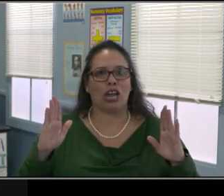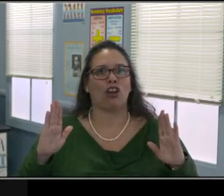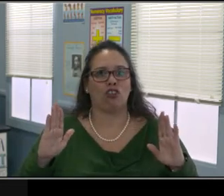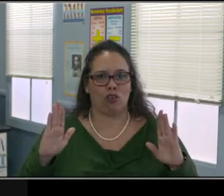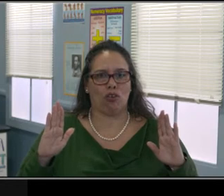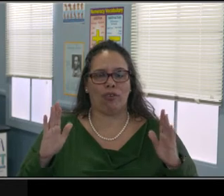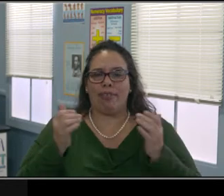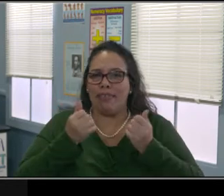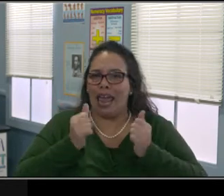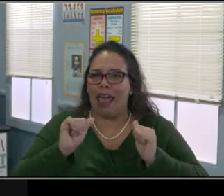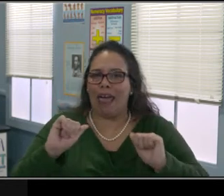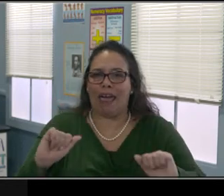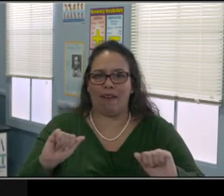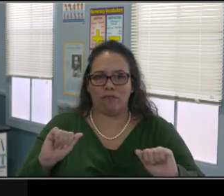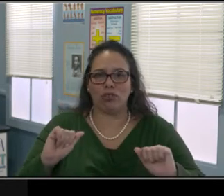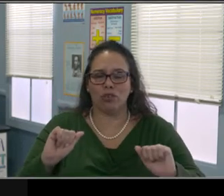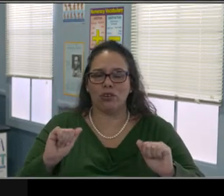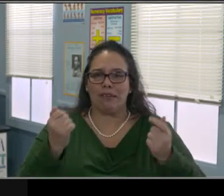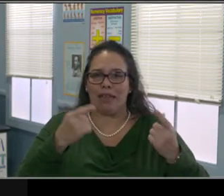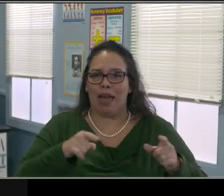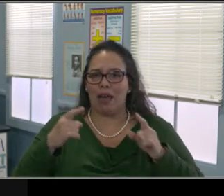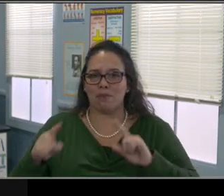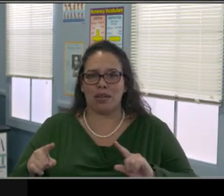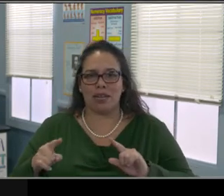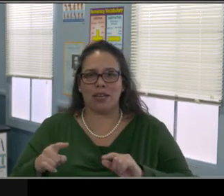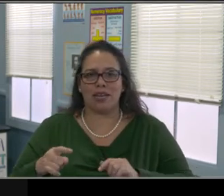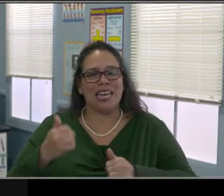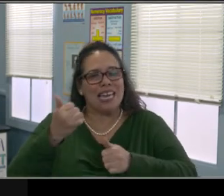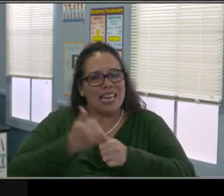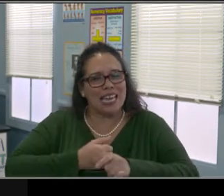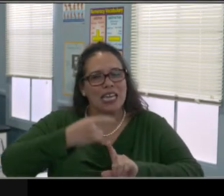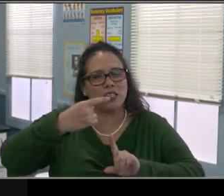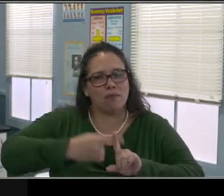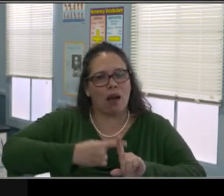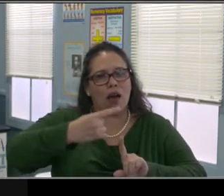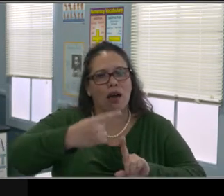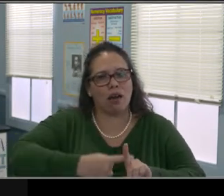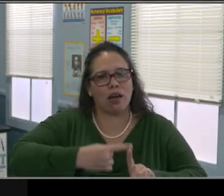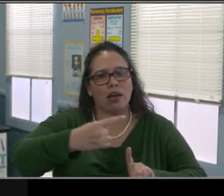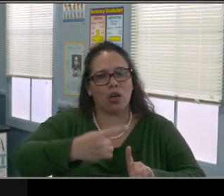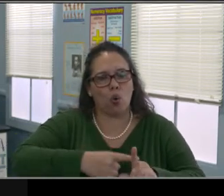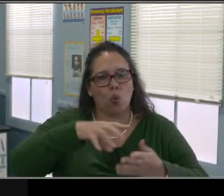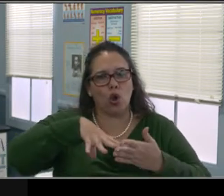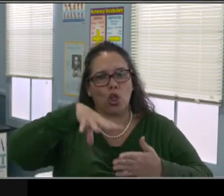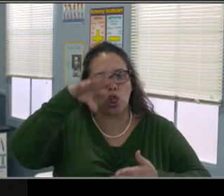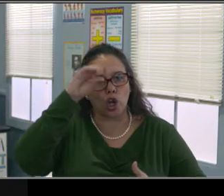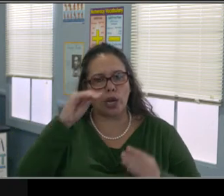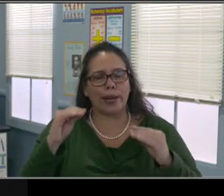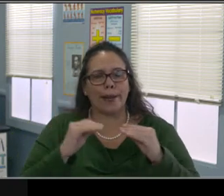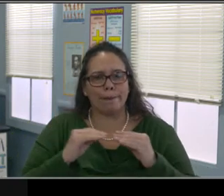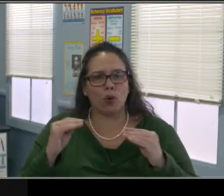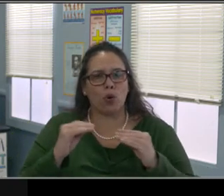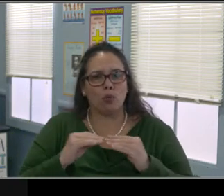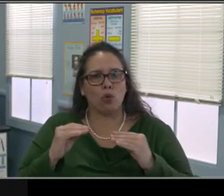So I know there are a lot of efforts. I know there's a lot of fundraising going on to provide parents in general with free internet service.